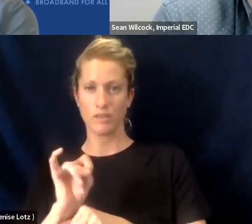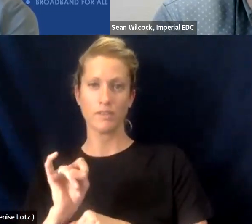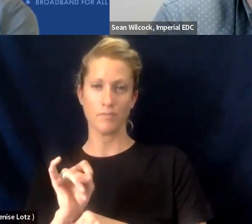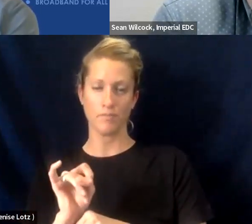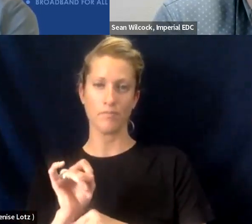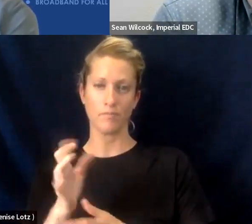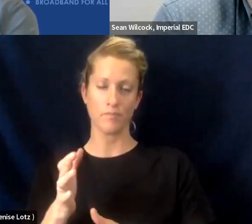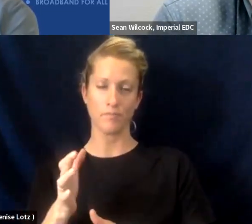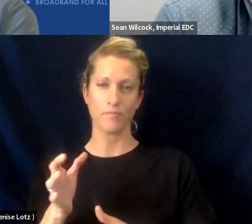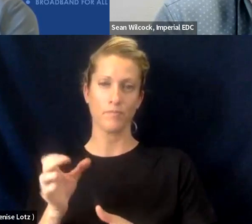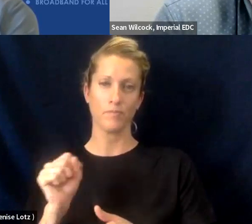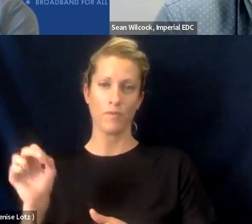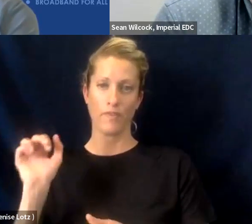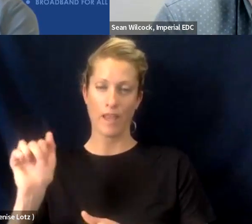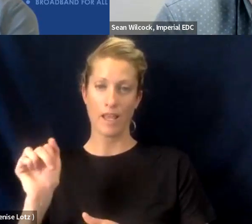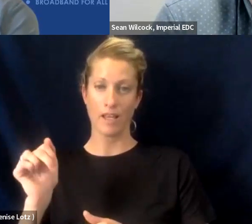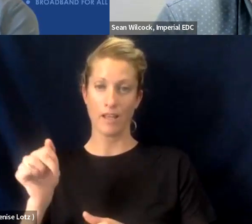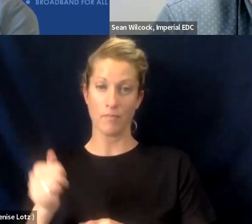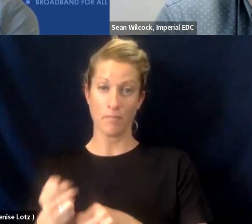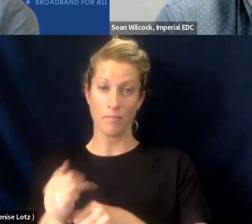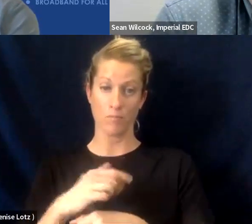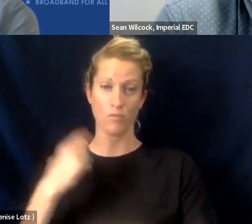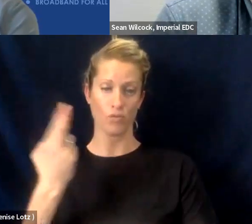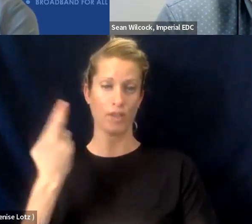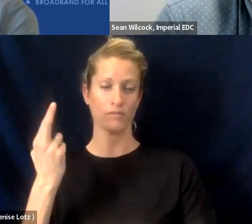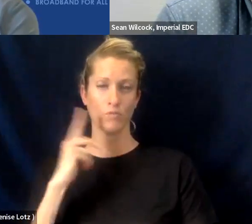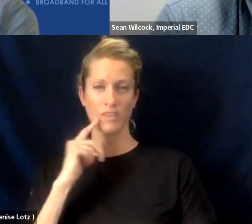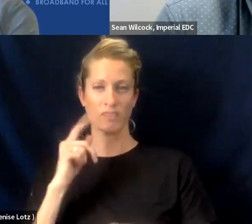And so, during the pandemic we found ourselves in a pretty unique situation.